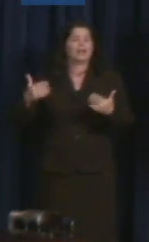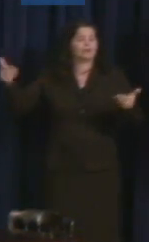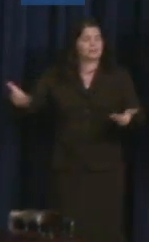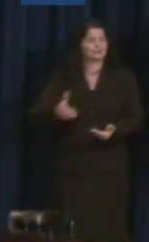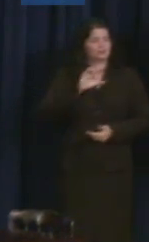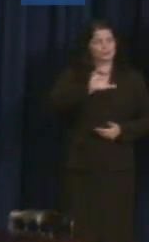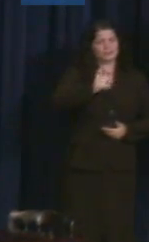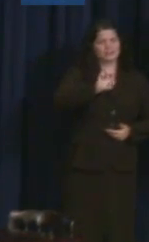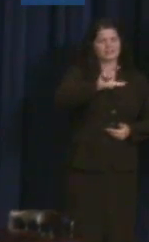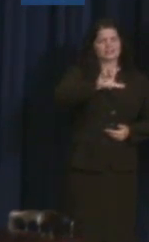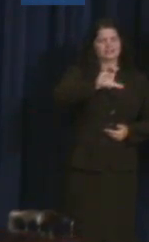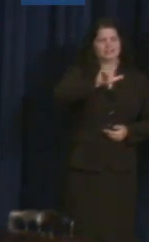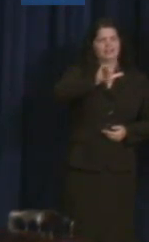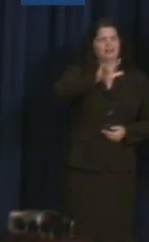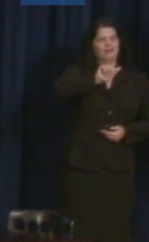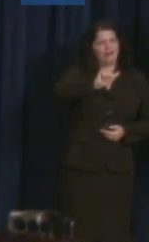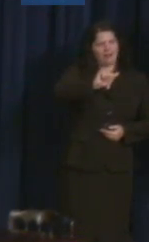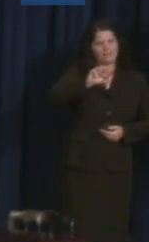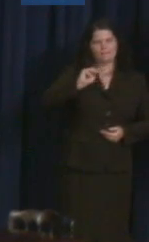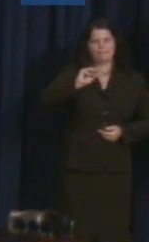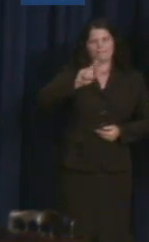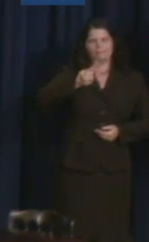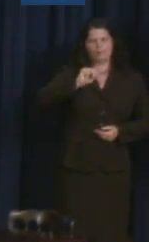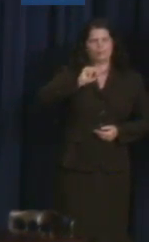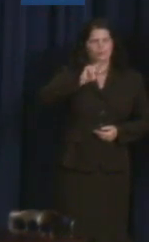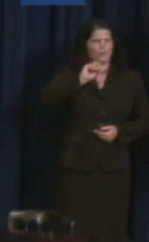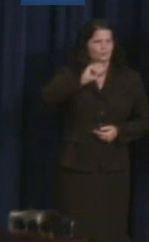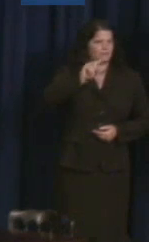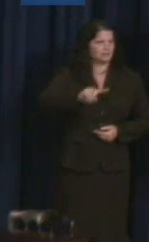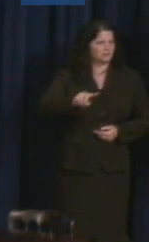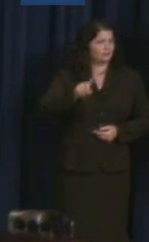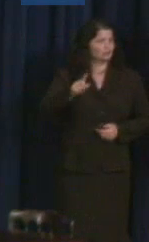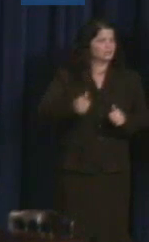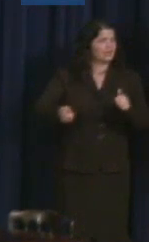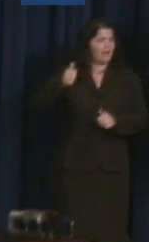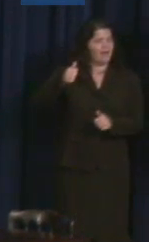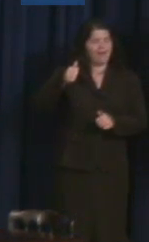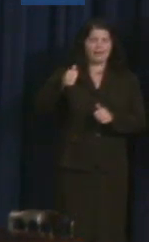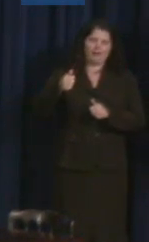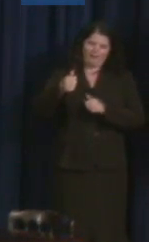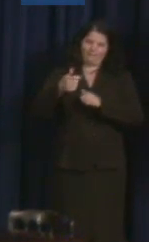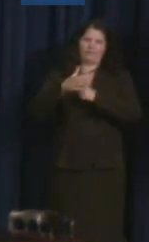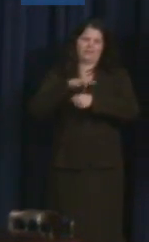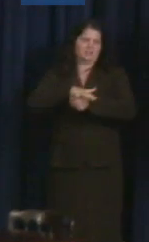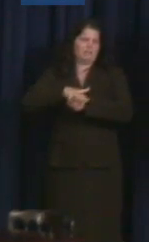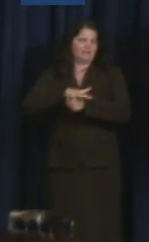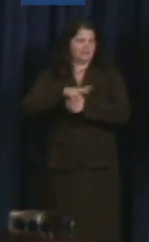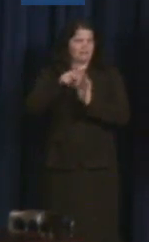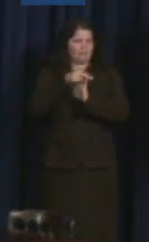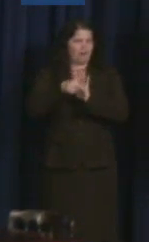Cecilia is the head of our Domestic Policy Council. Many of the achievements that Valerie mentioned in